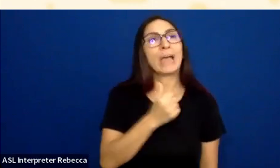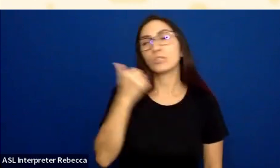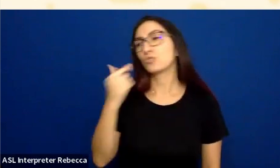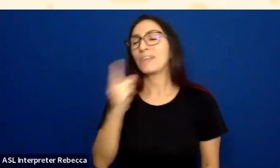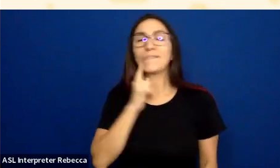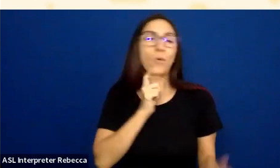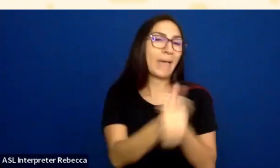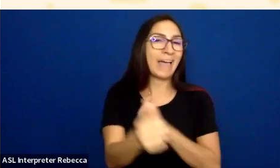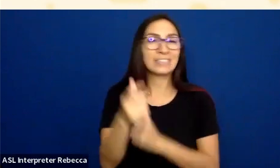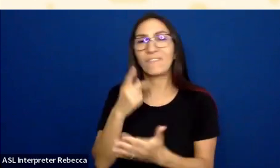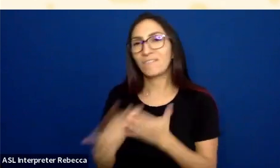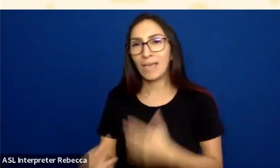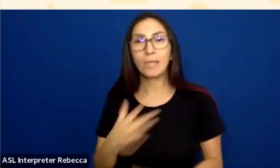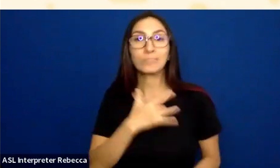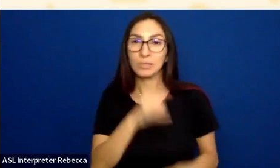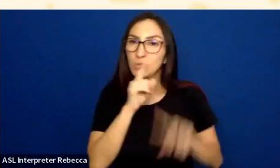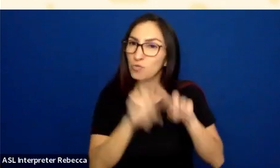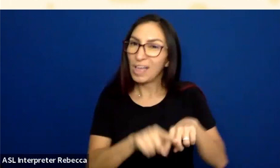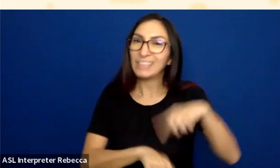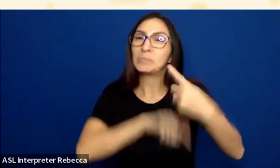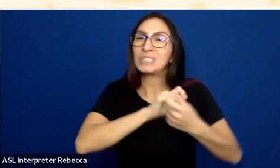That's true, and we’re going to come back to that.